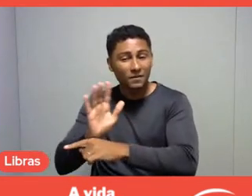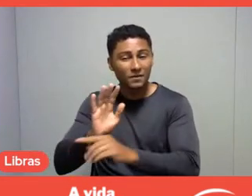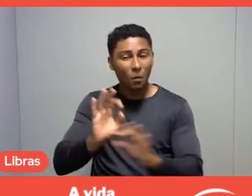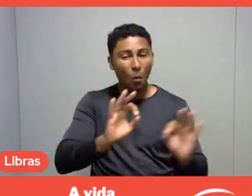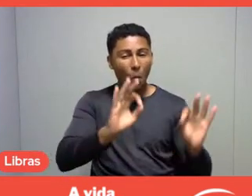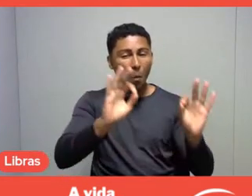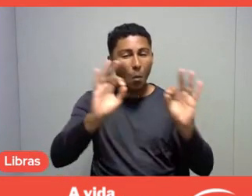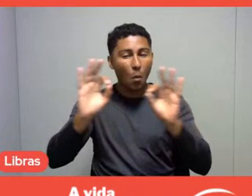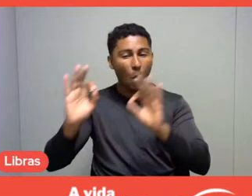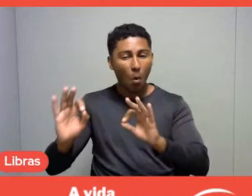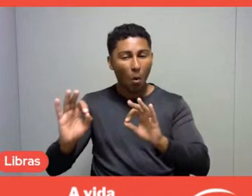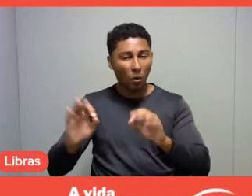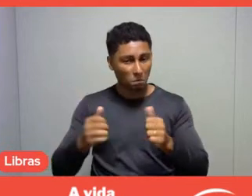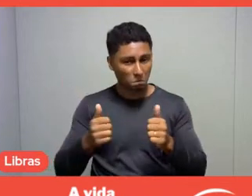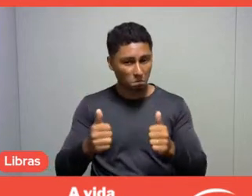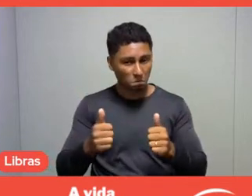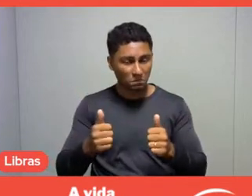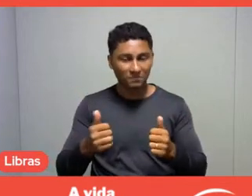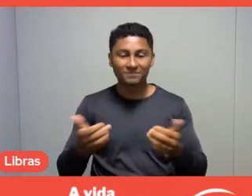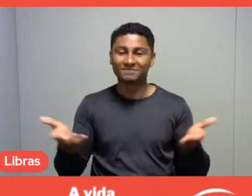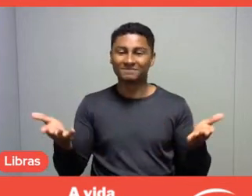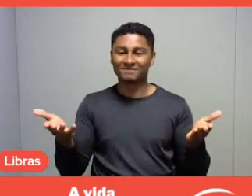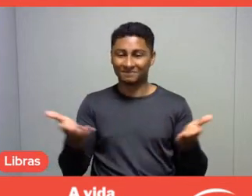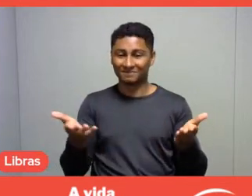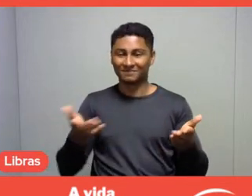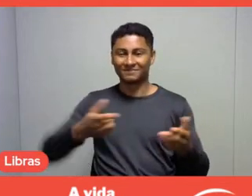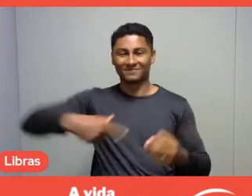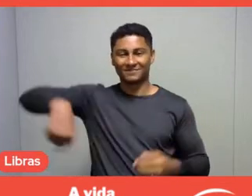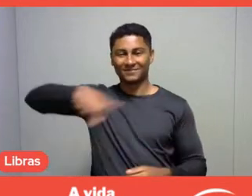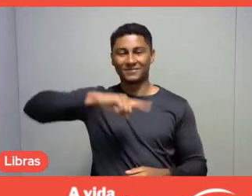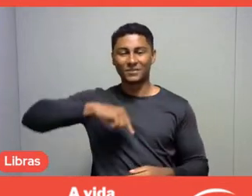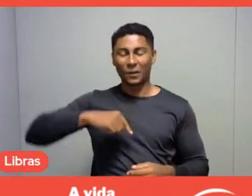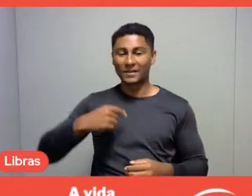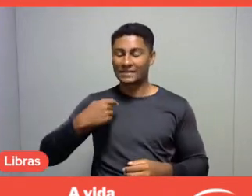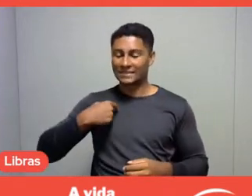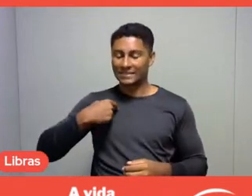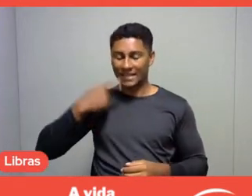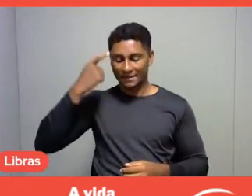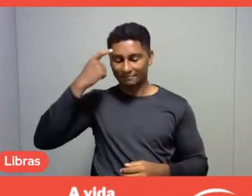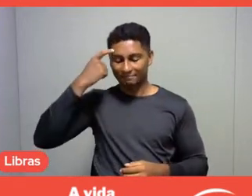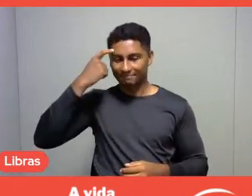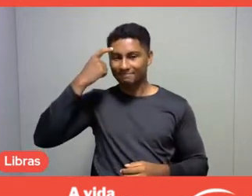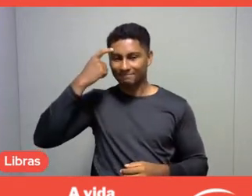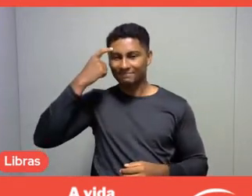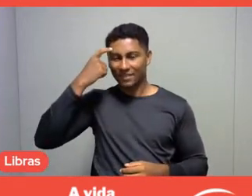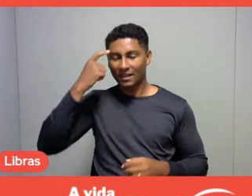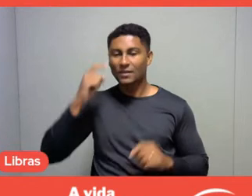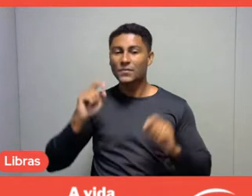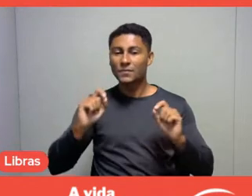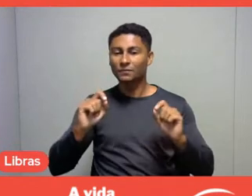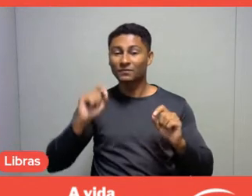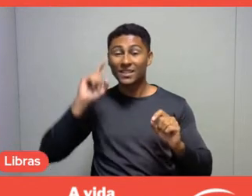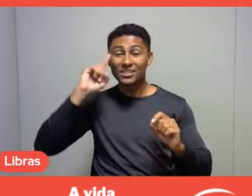at this time when we are preparing for April 16th.